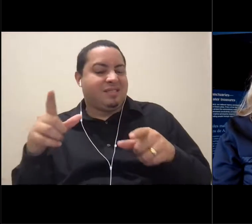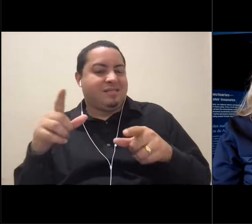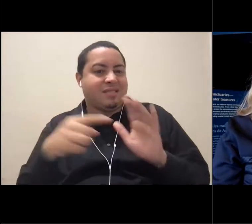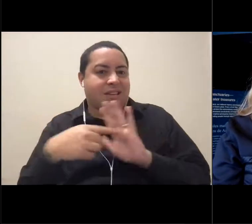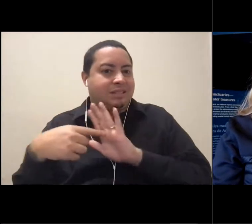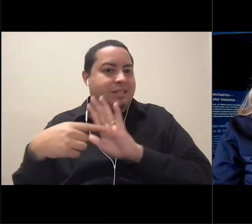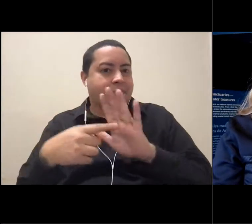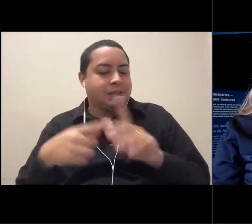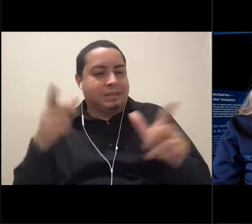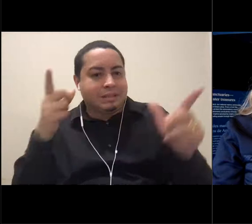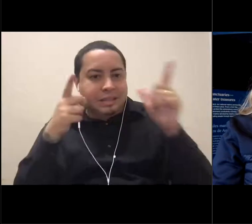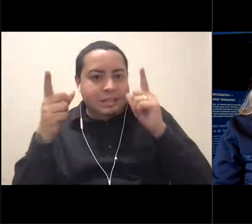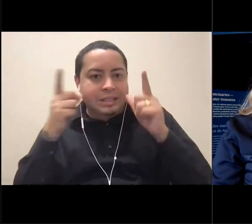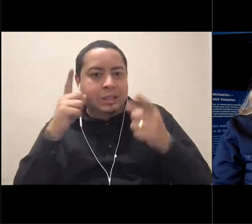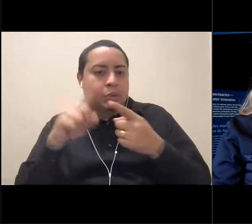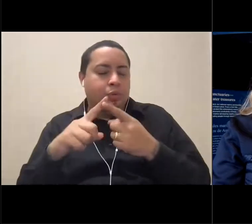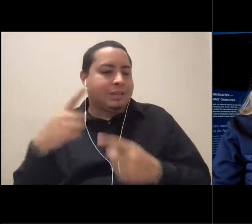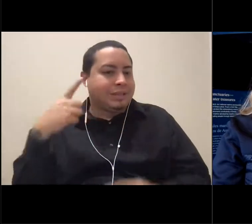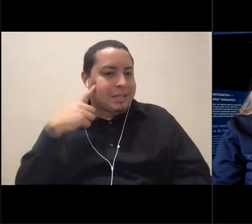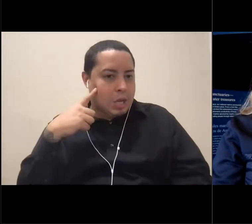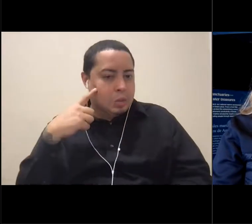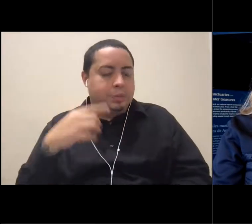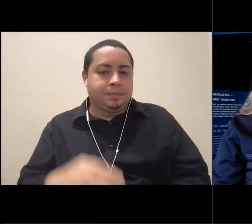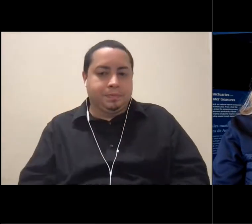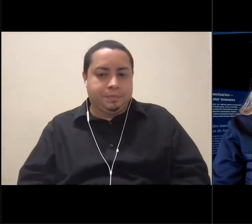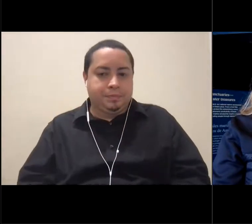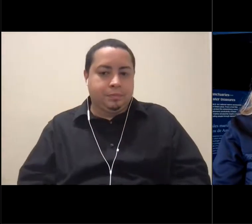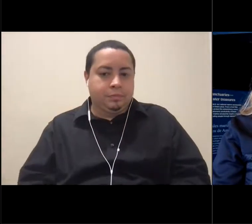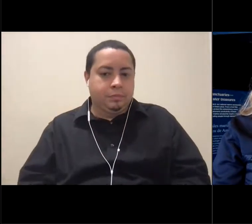So we have to launch the video a little differently.